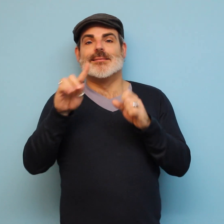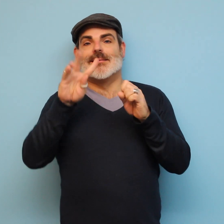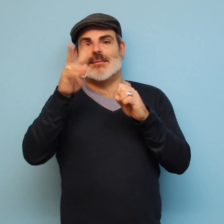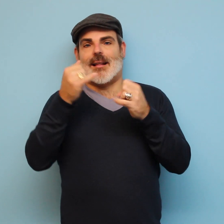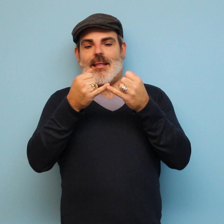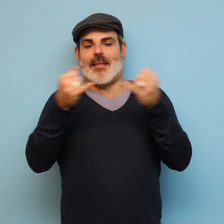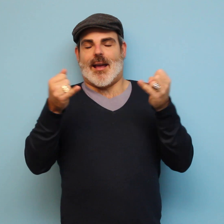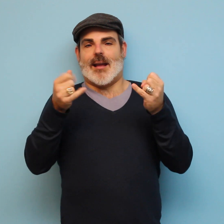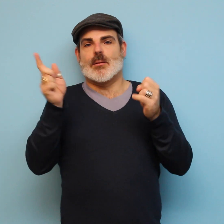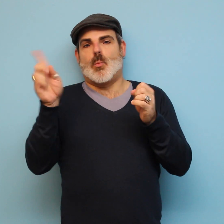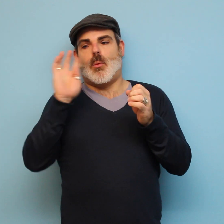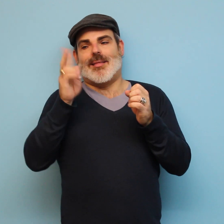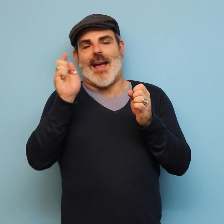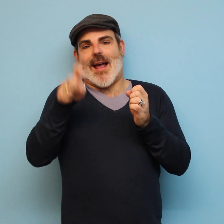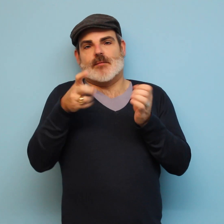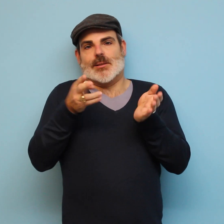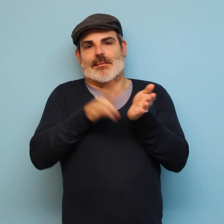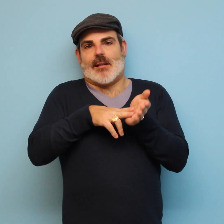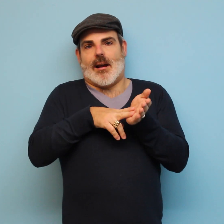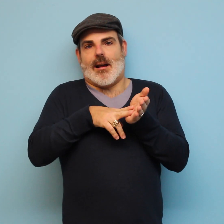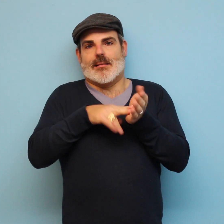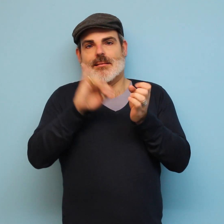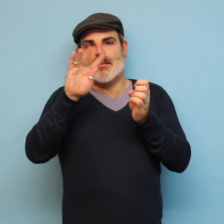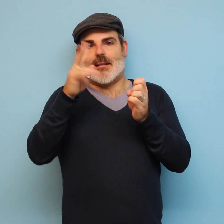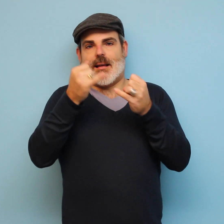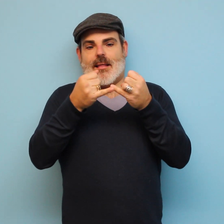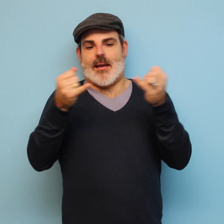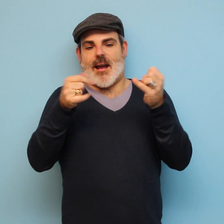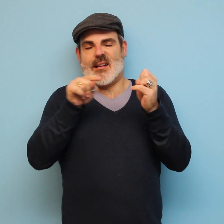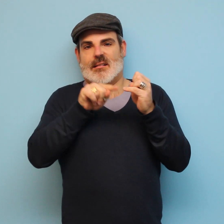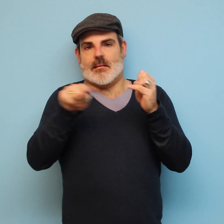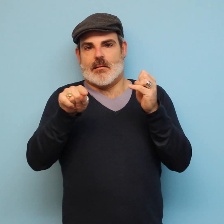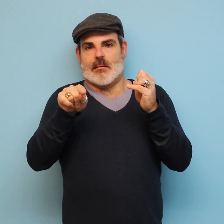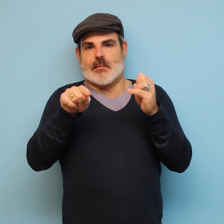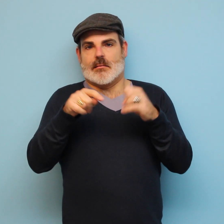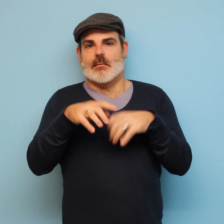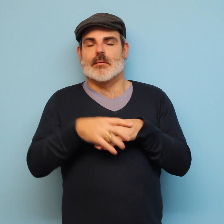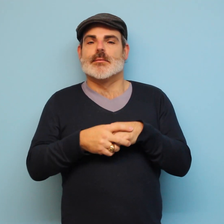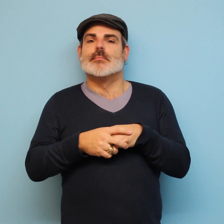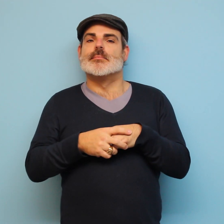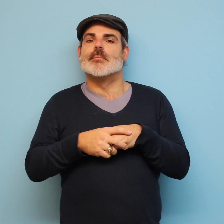If you use a witness, they must also sign the envelope on the designated line.